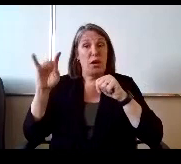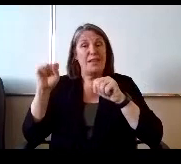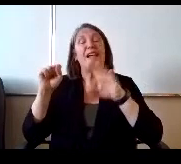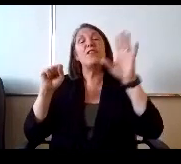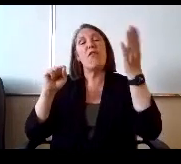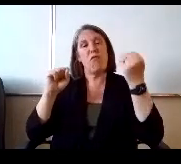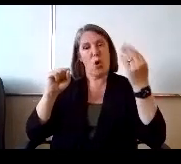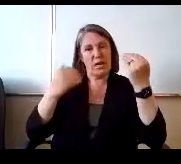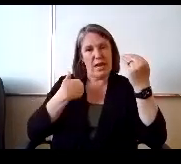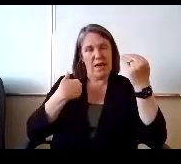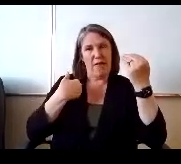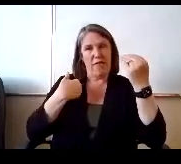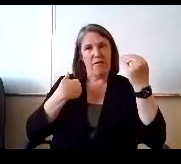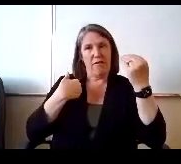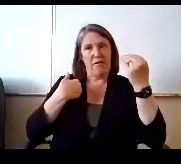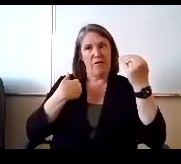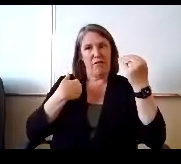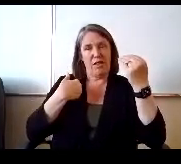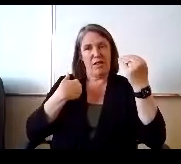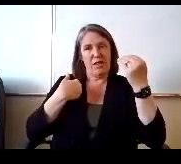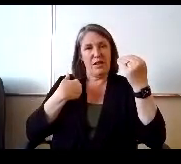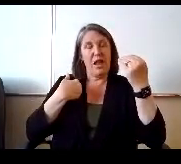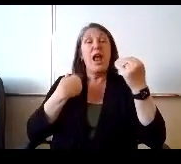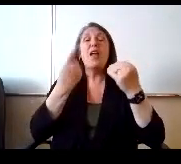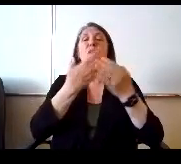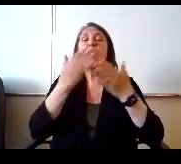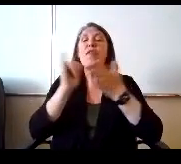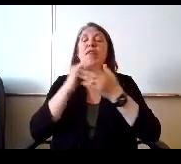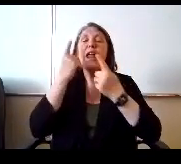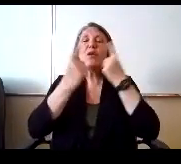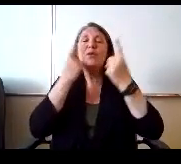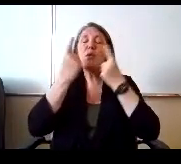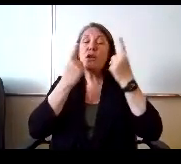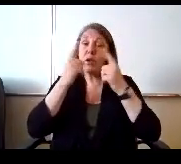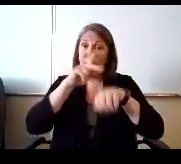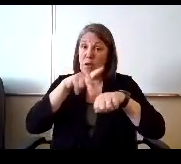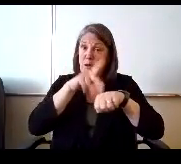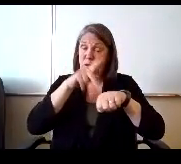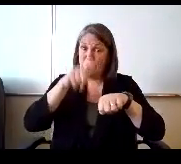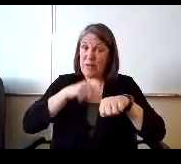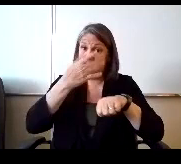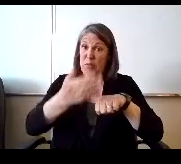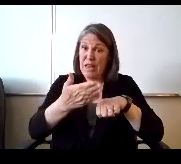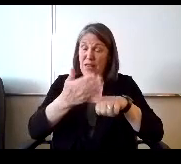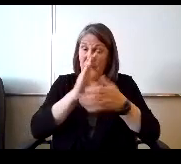And the one thing that I was wondering is, do the principles have to be there at the schools? For I?